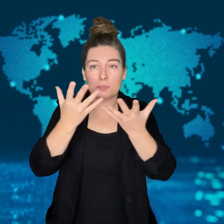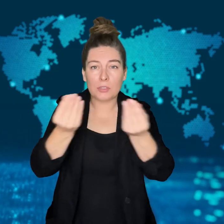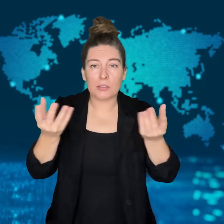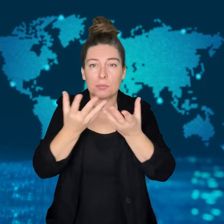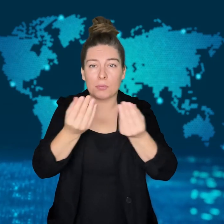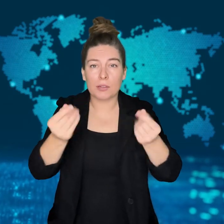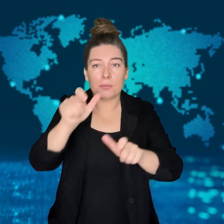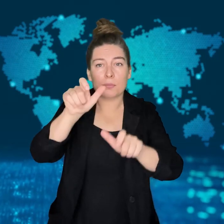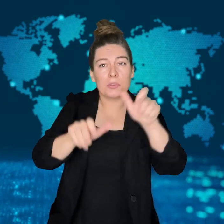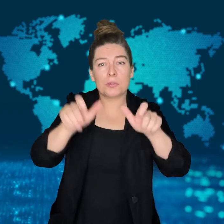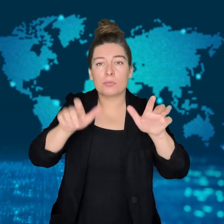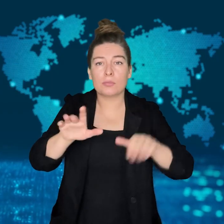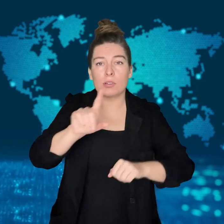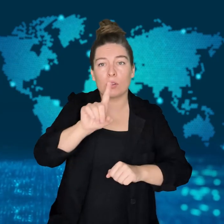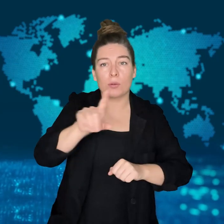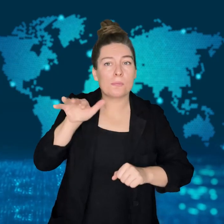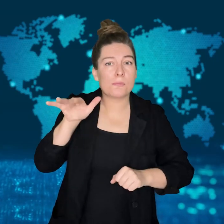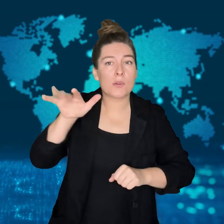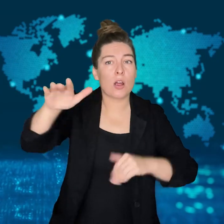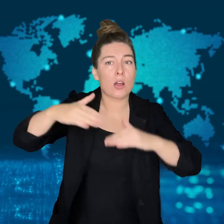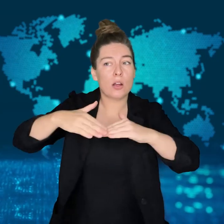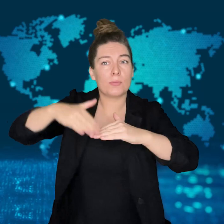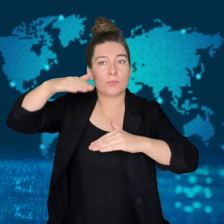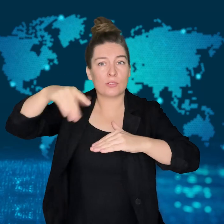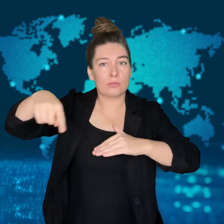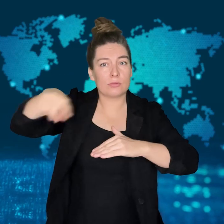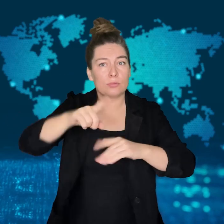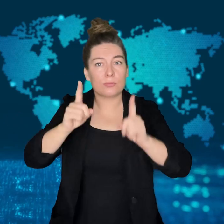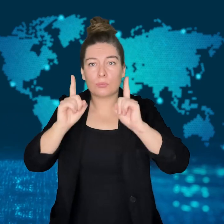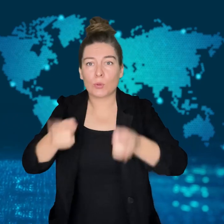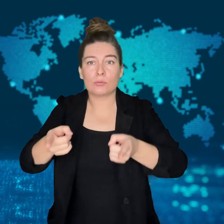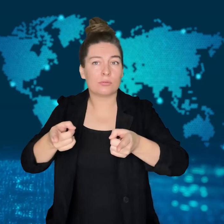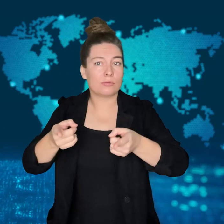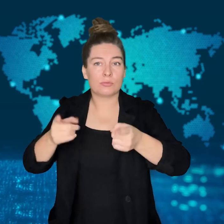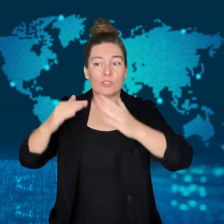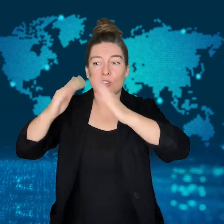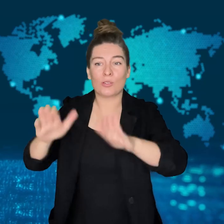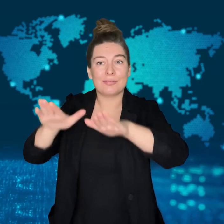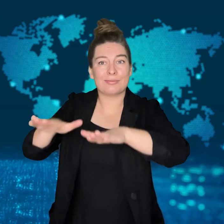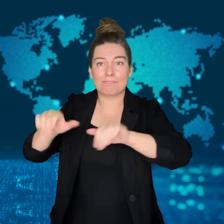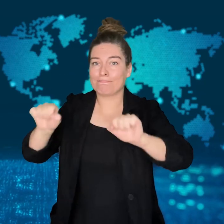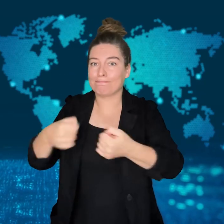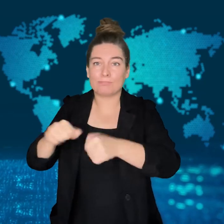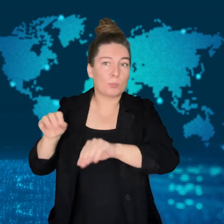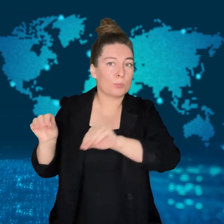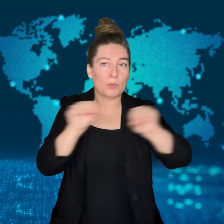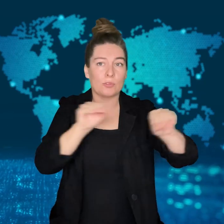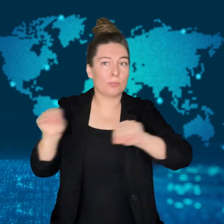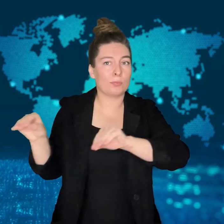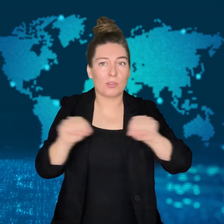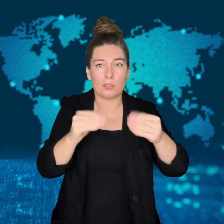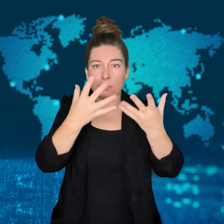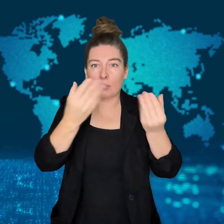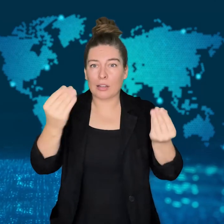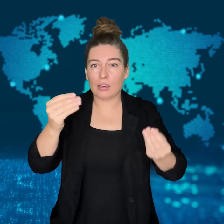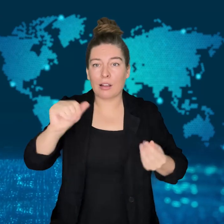Torrential rains and flash floods ripped through the region over the past few weeks.